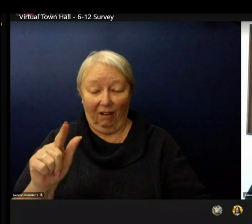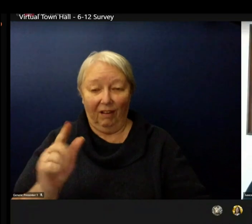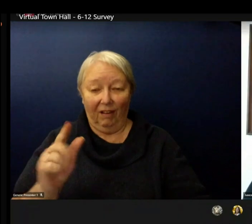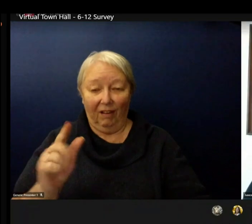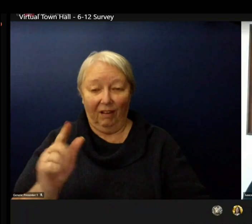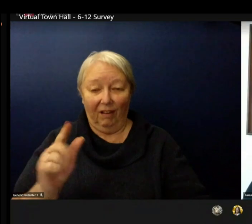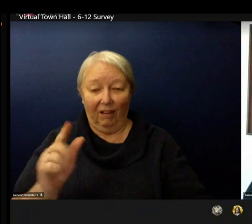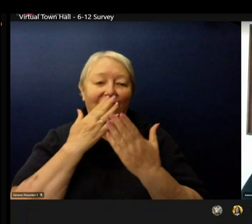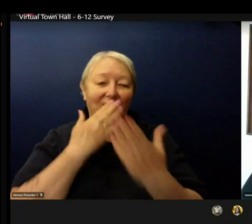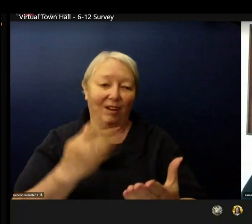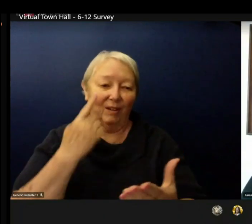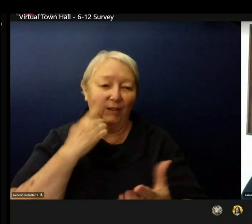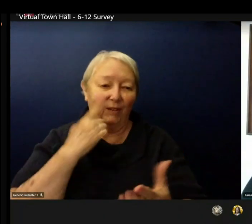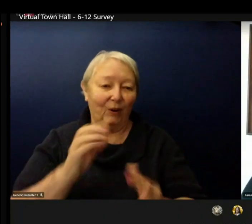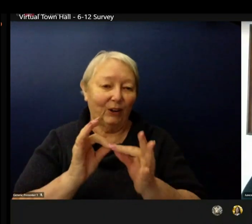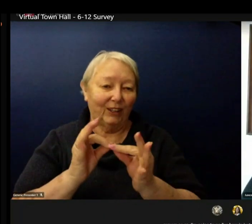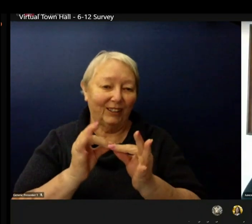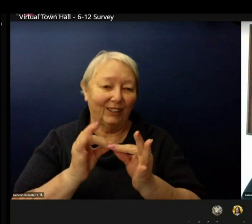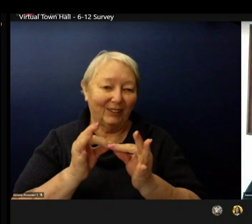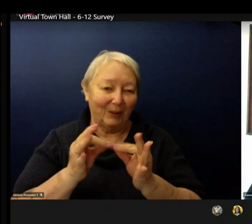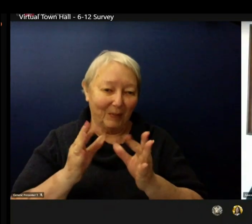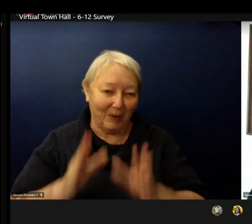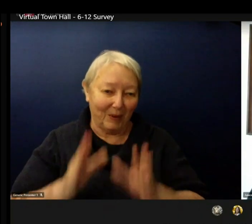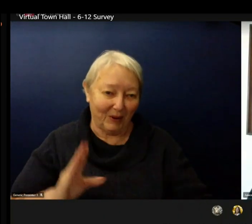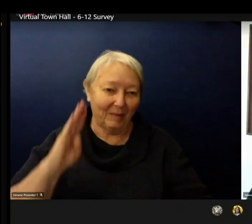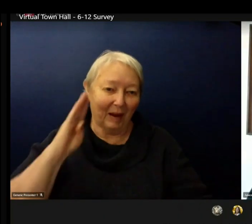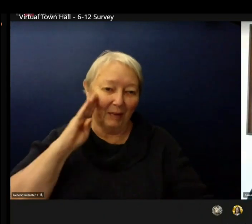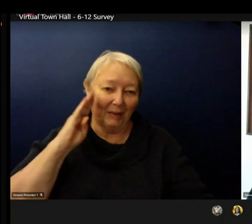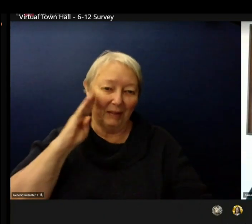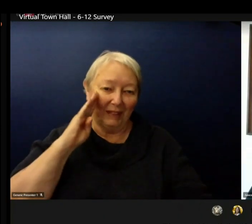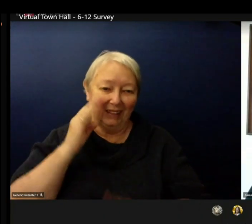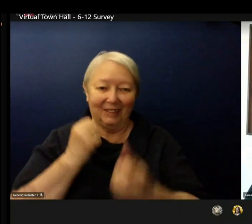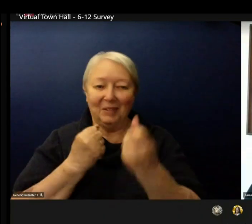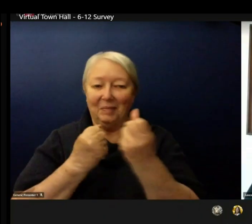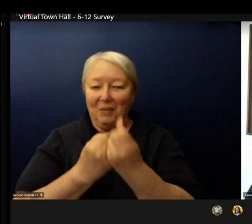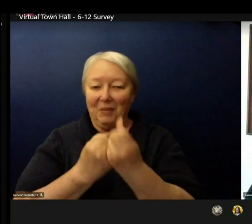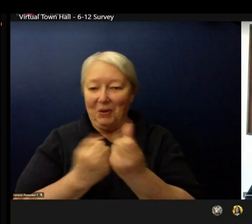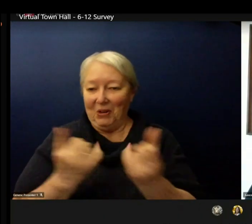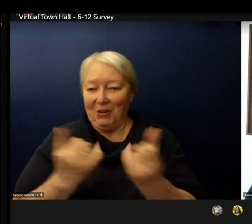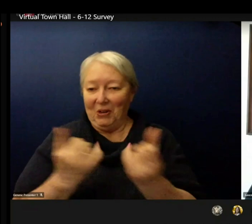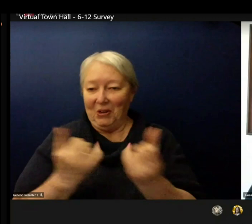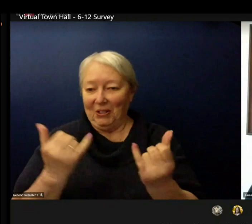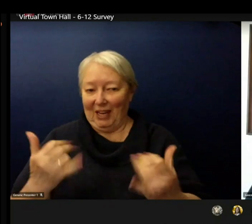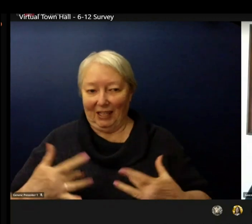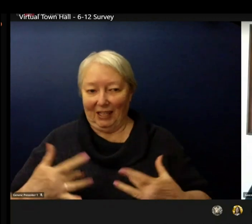for supporting today's event. I also want to welcome today's guests who will be